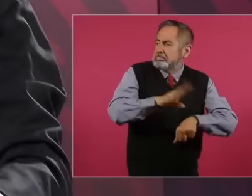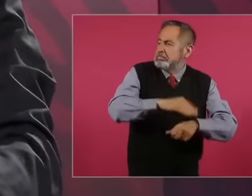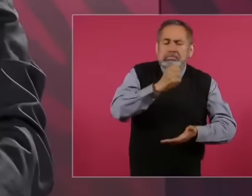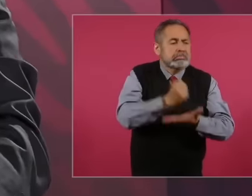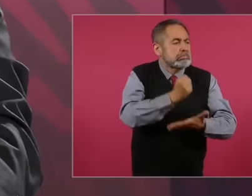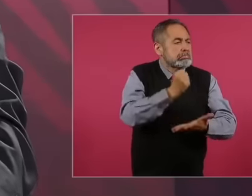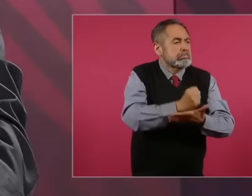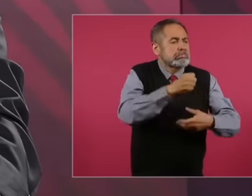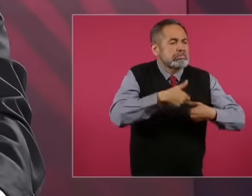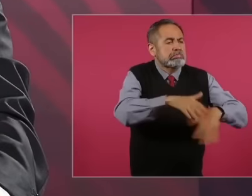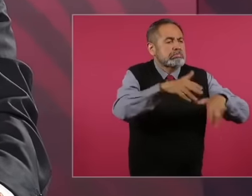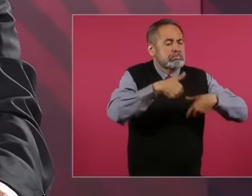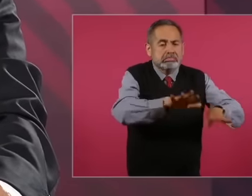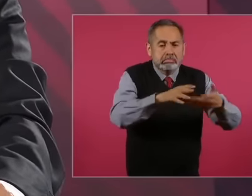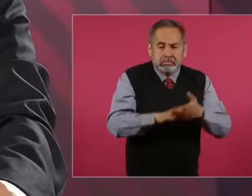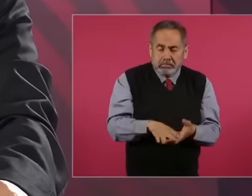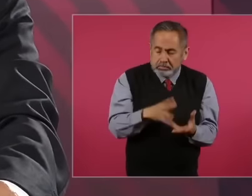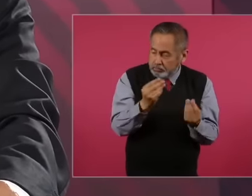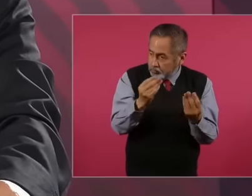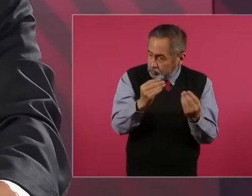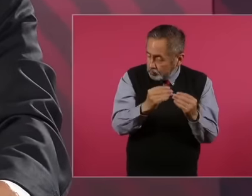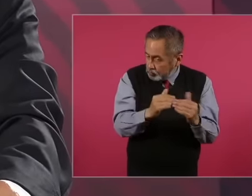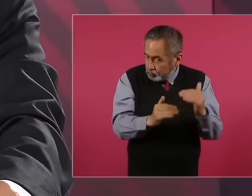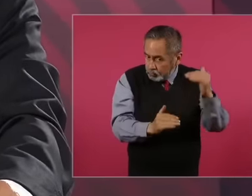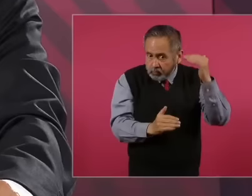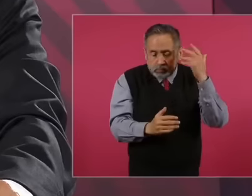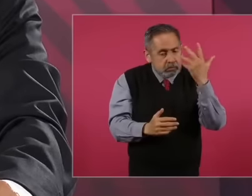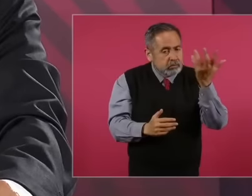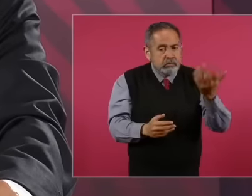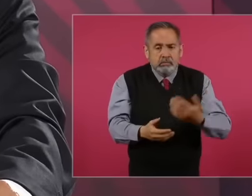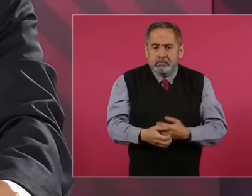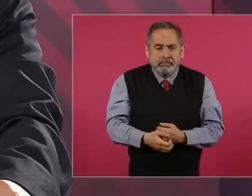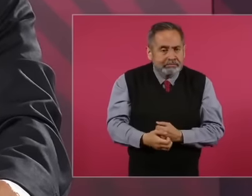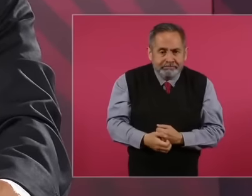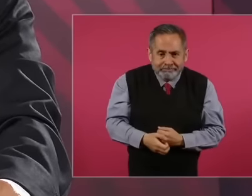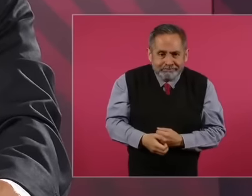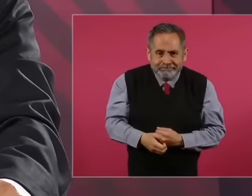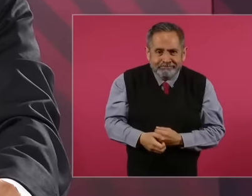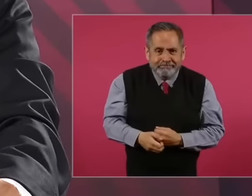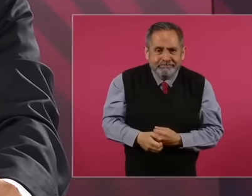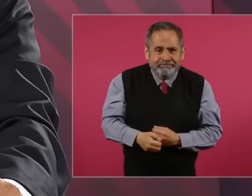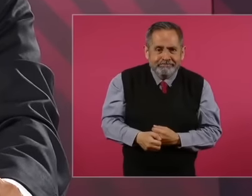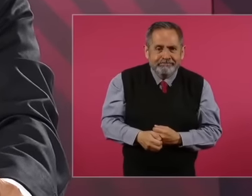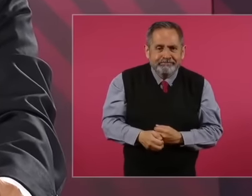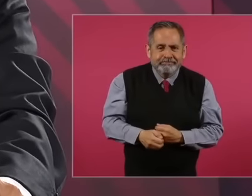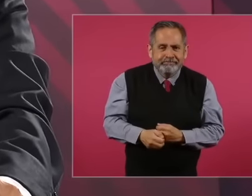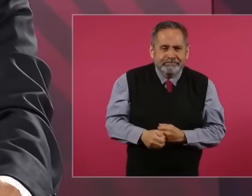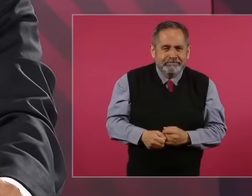proportion of 3 to a